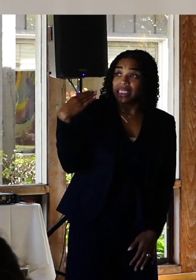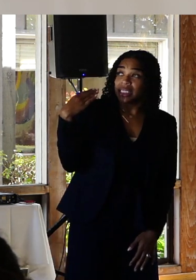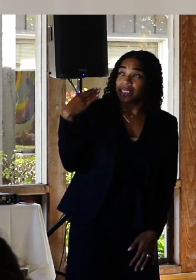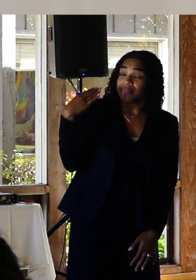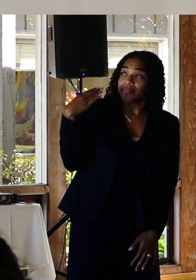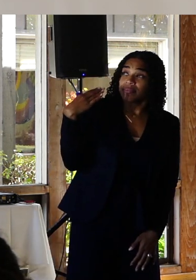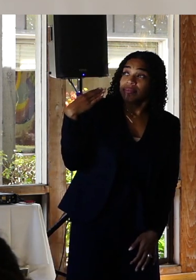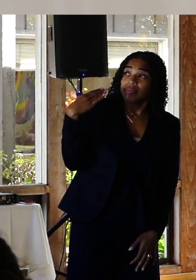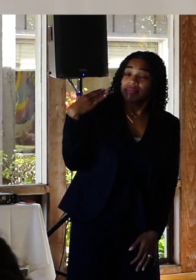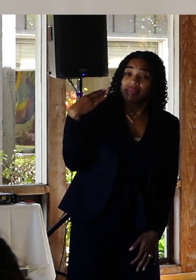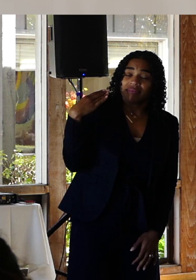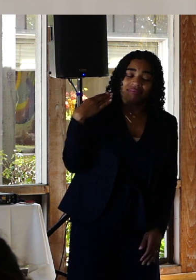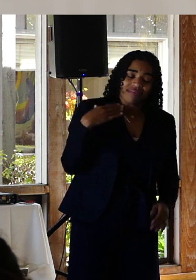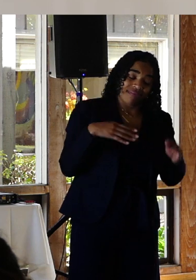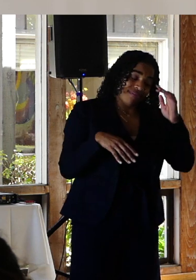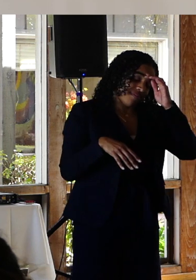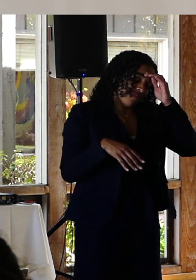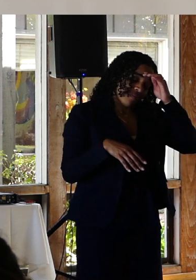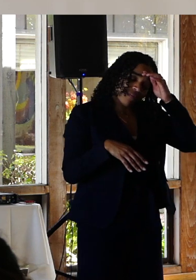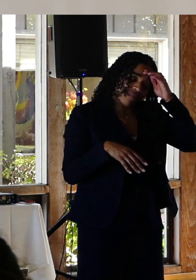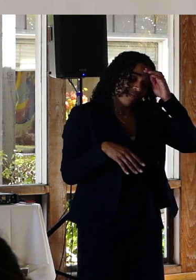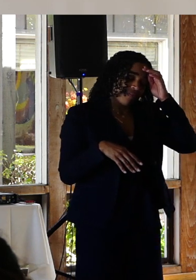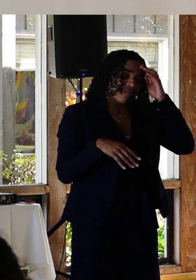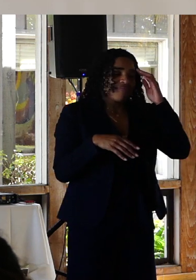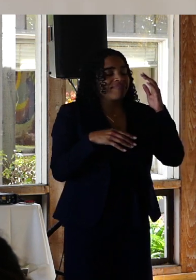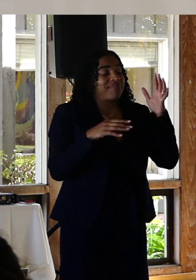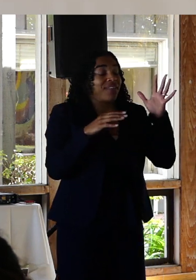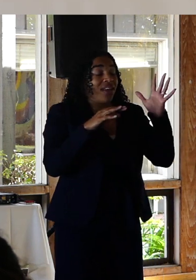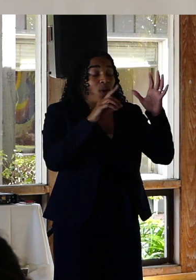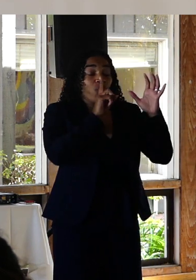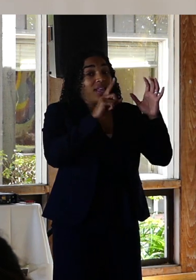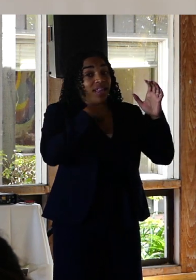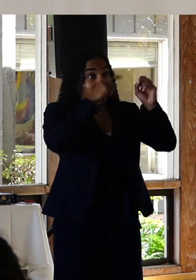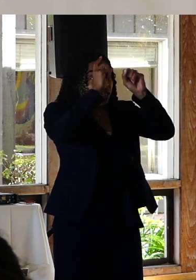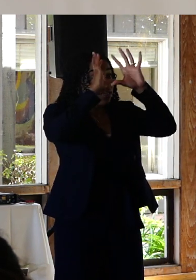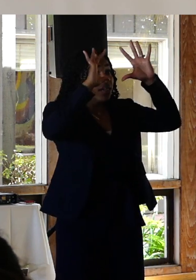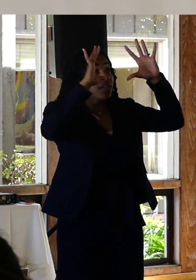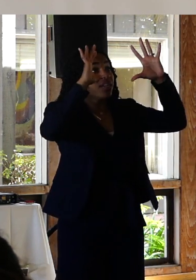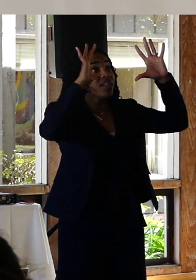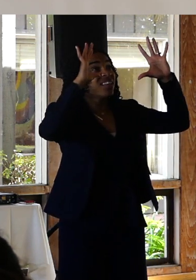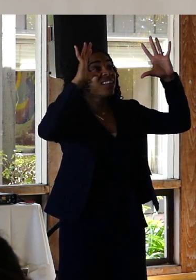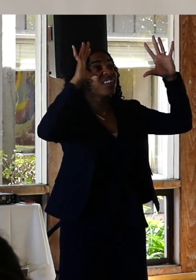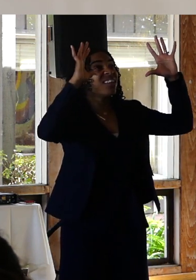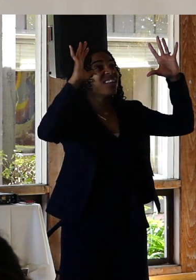to tell you the sickest and darkest parts of my brain had realized that